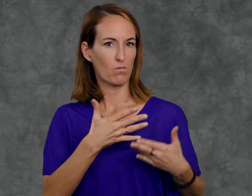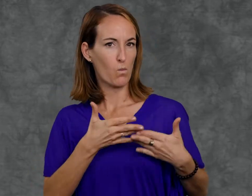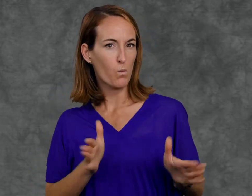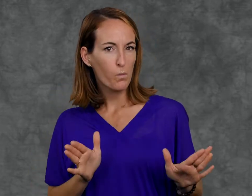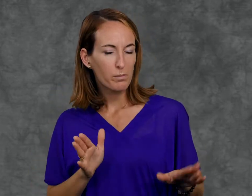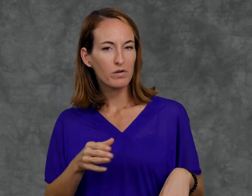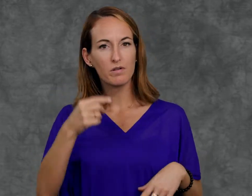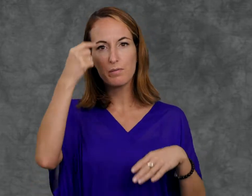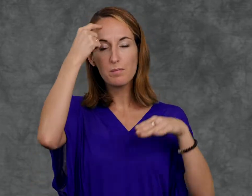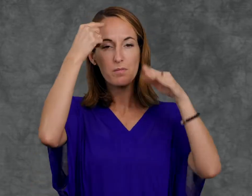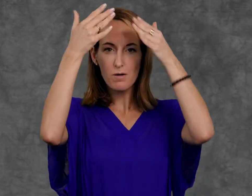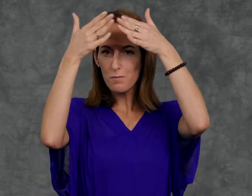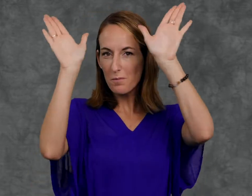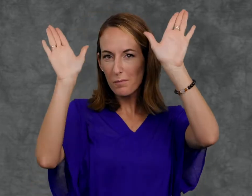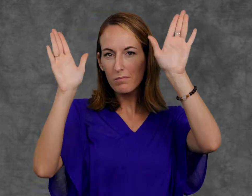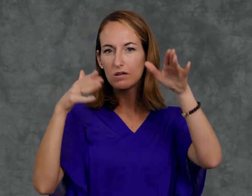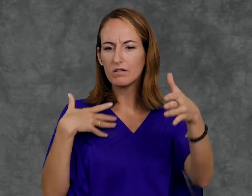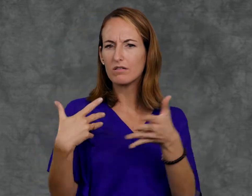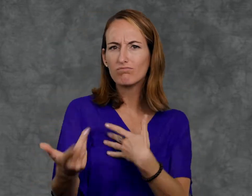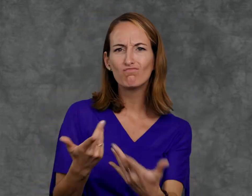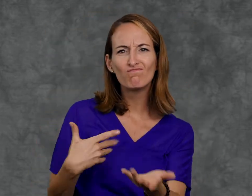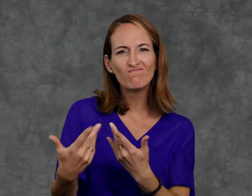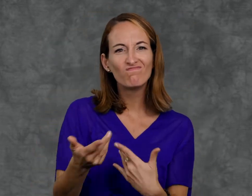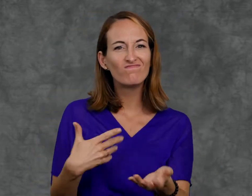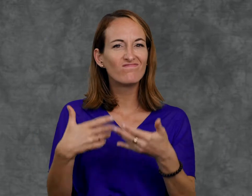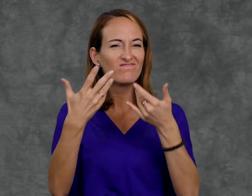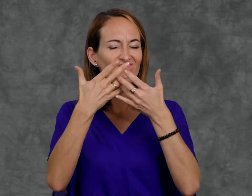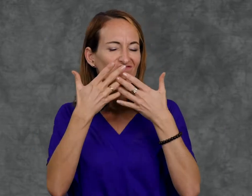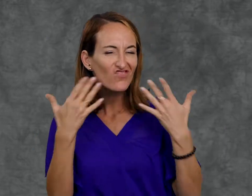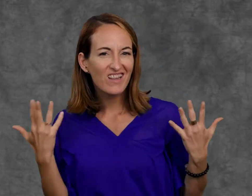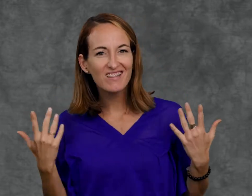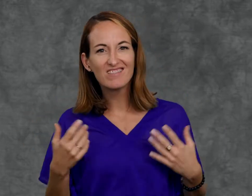We want to help people grow and to realize their dreams.